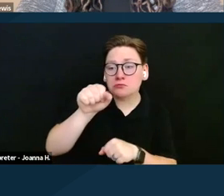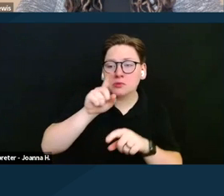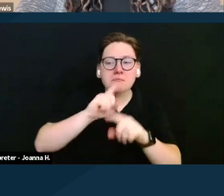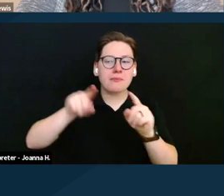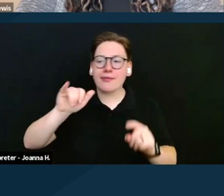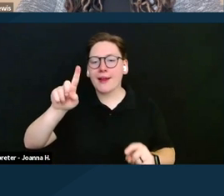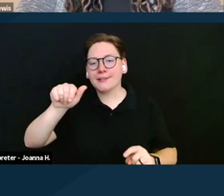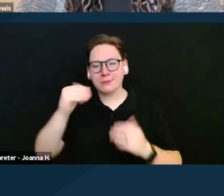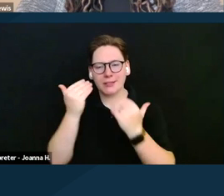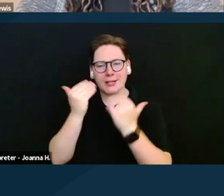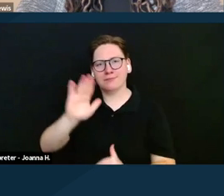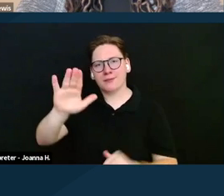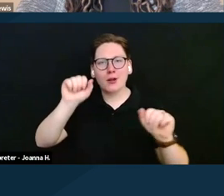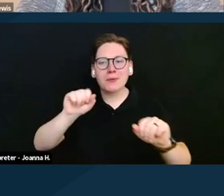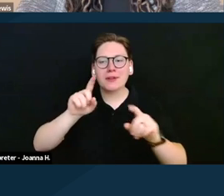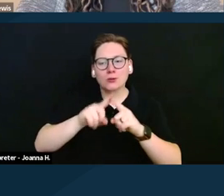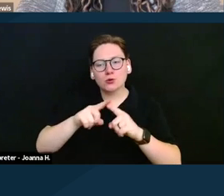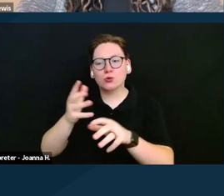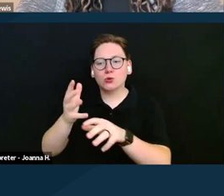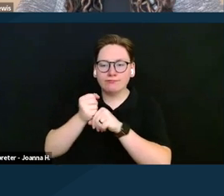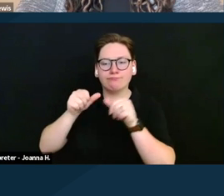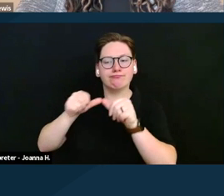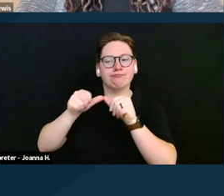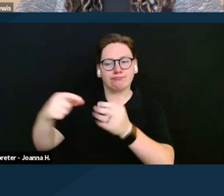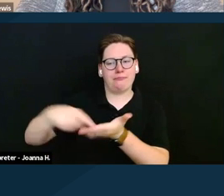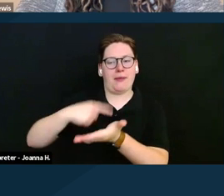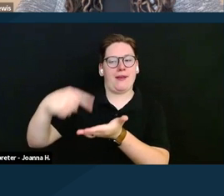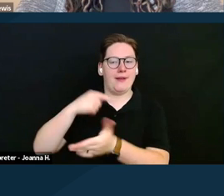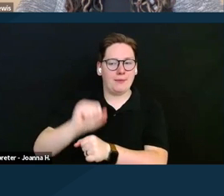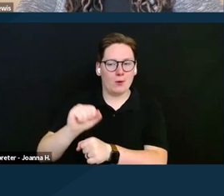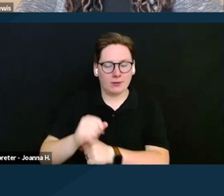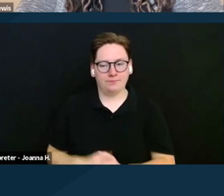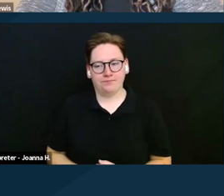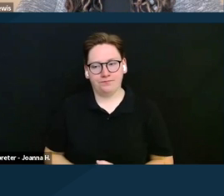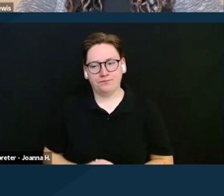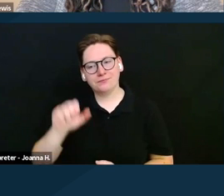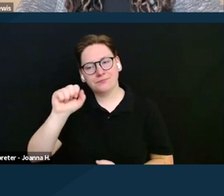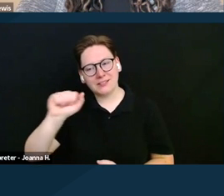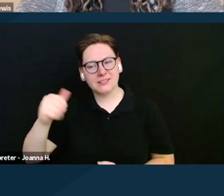to maintain paid employment. SSA applies strict rules and standards